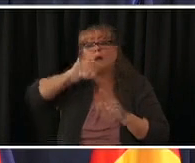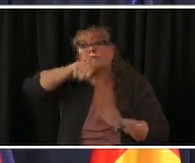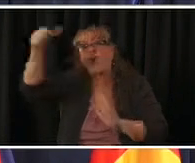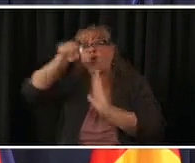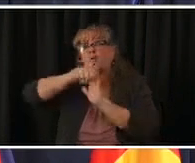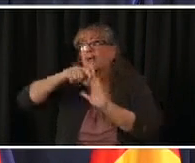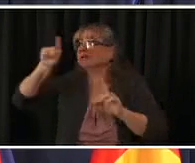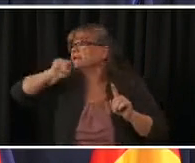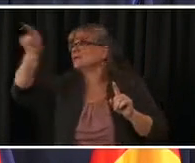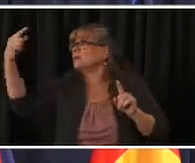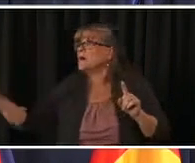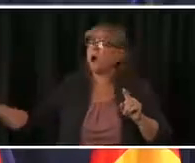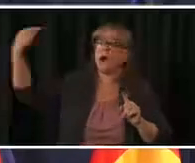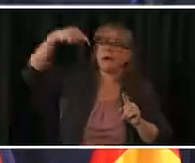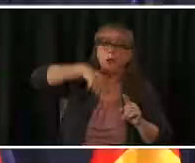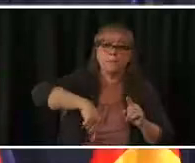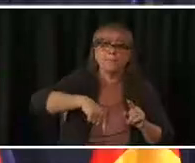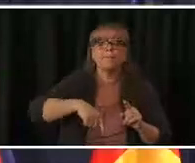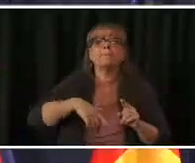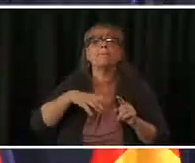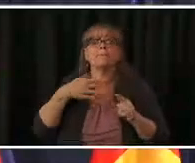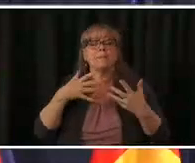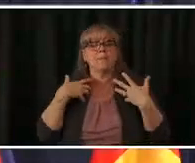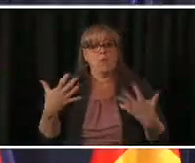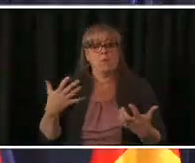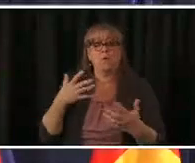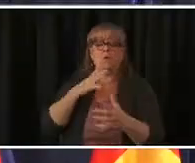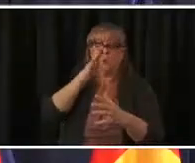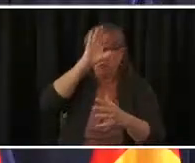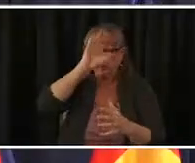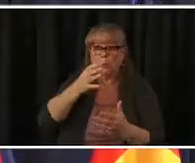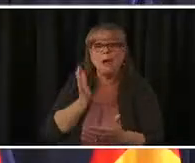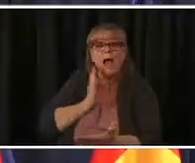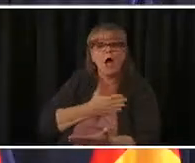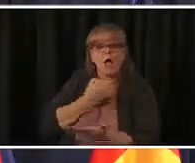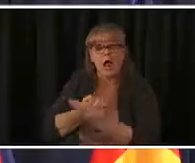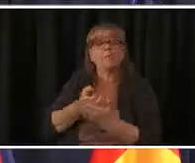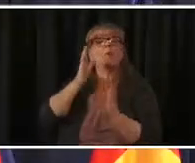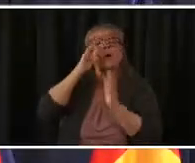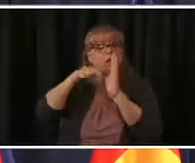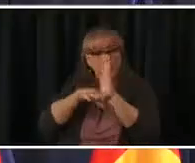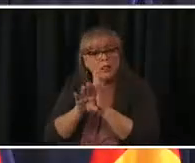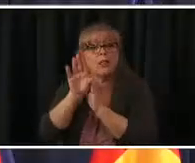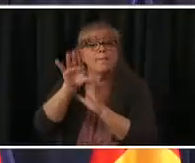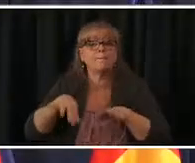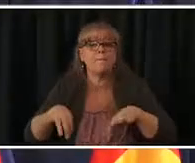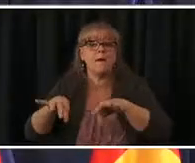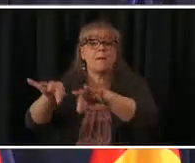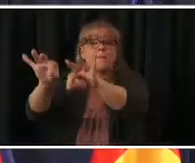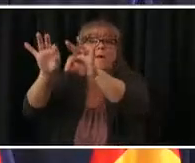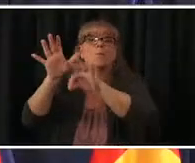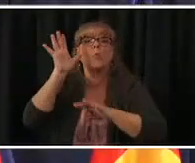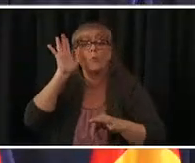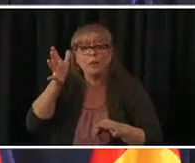coupled with estimate the stimulus work that the federal government has done along with the state stimulus that we've worked with republicans and democrats in the legislature on